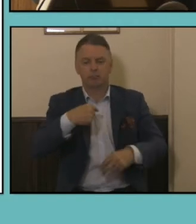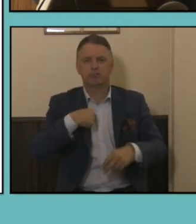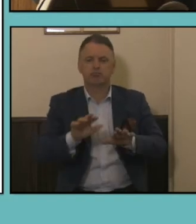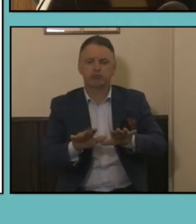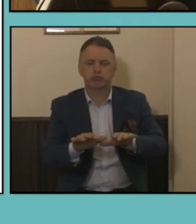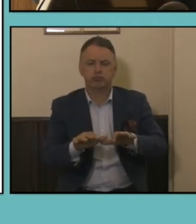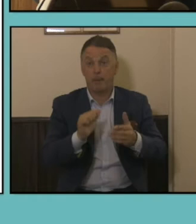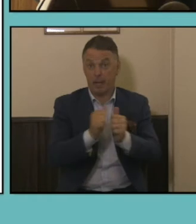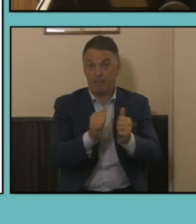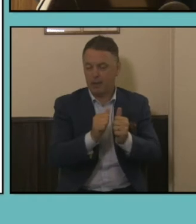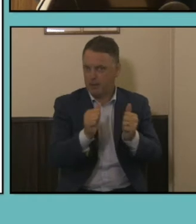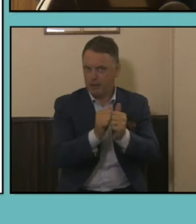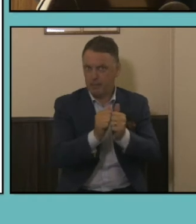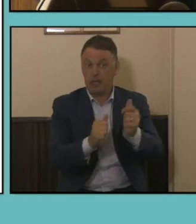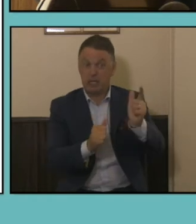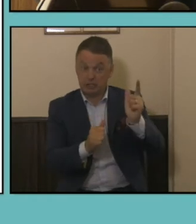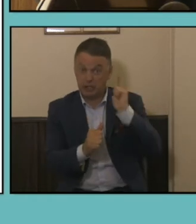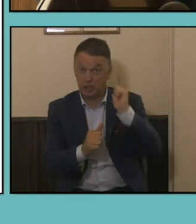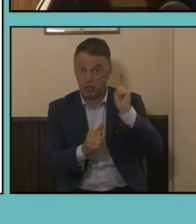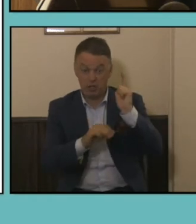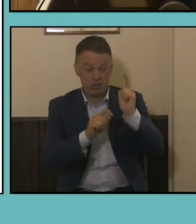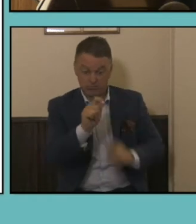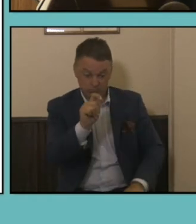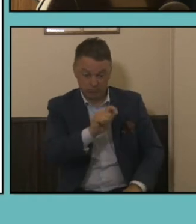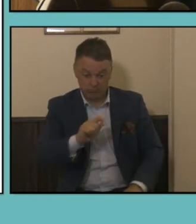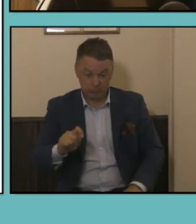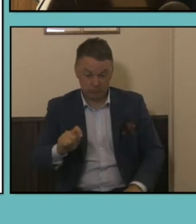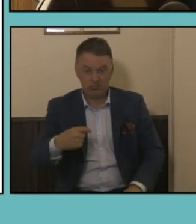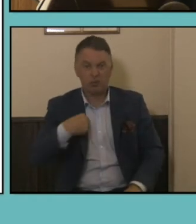form then we have no way of going back to that person and saying well what sort